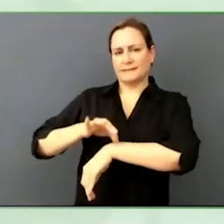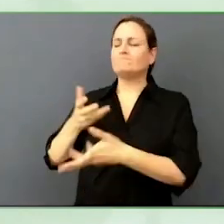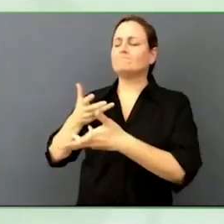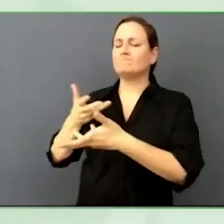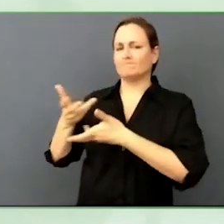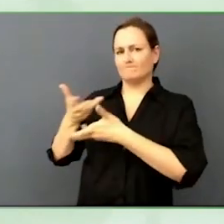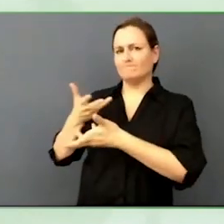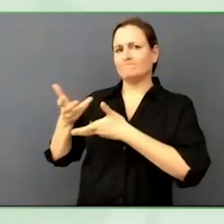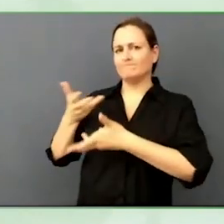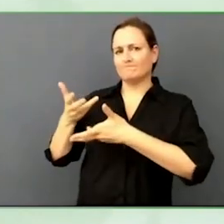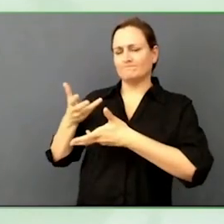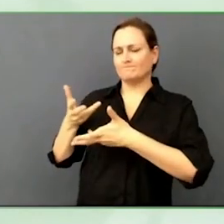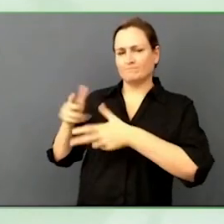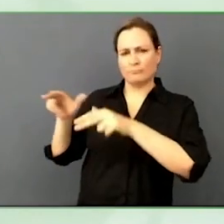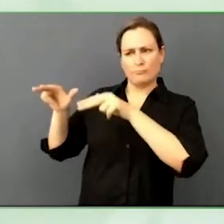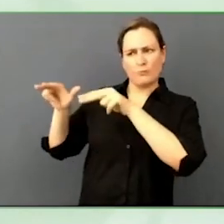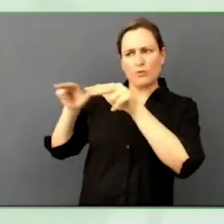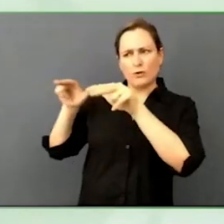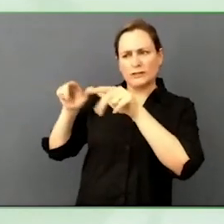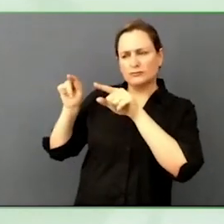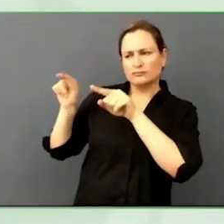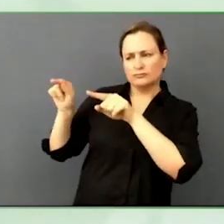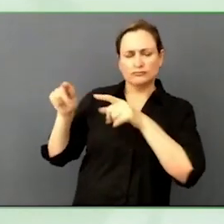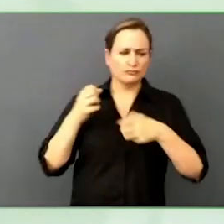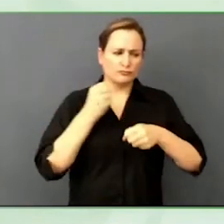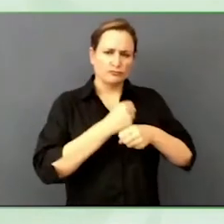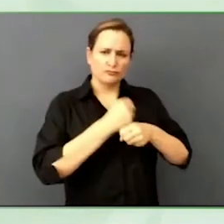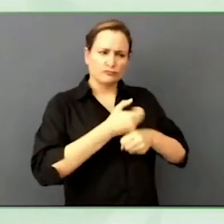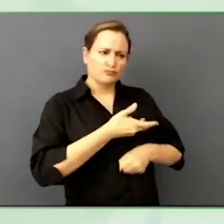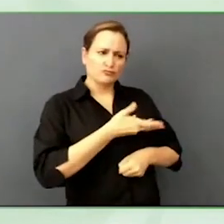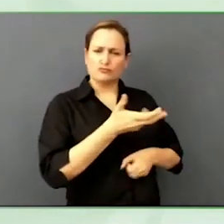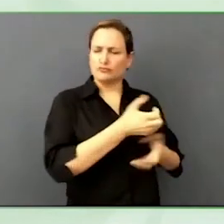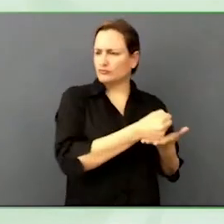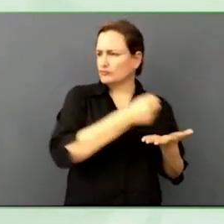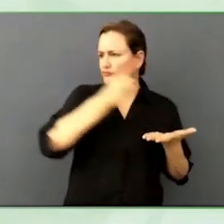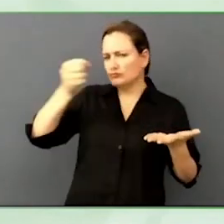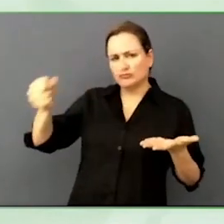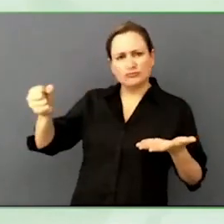issues with David Fazio, who developed a very interesting